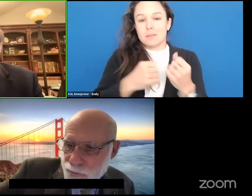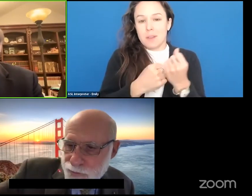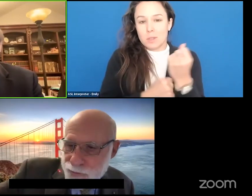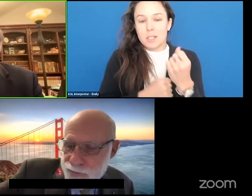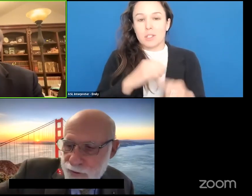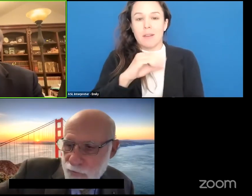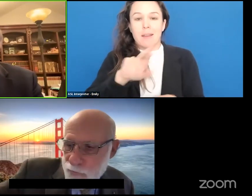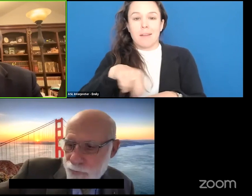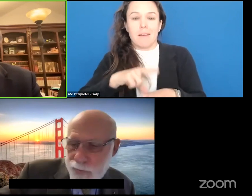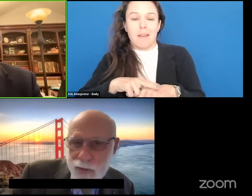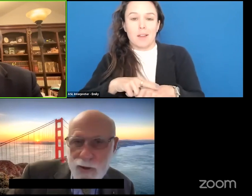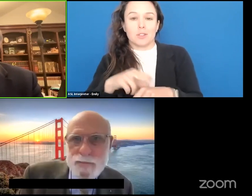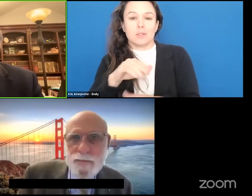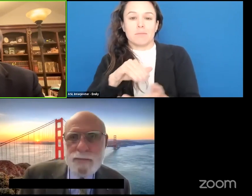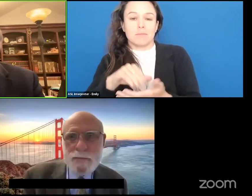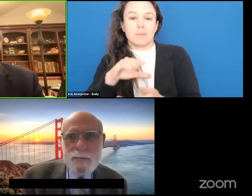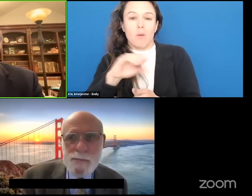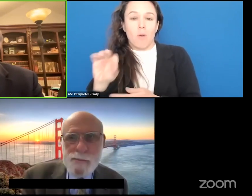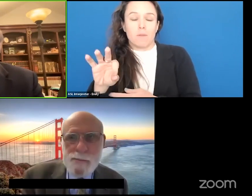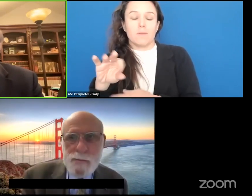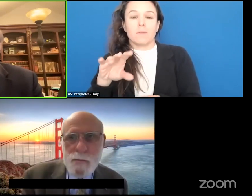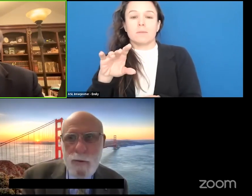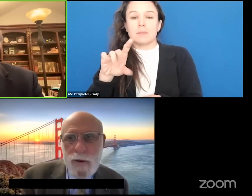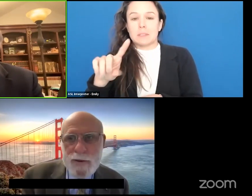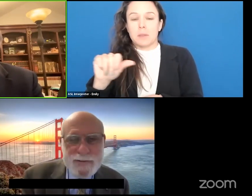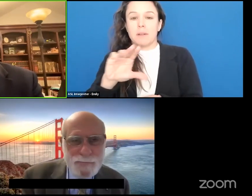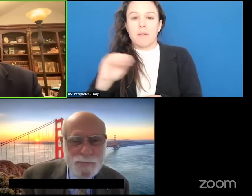and Rehabilitation and Independent Living Research.